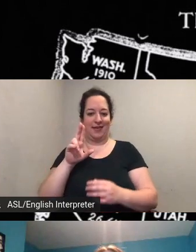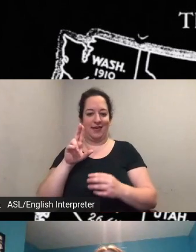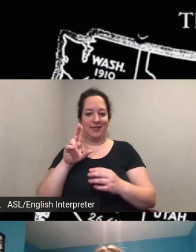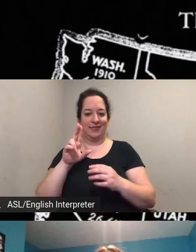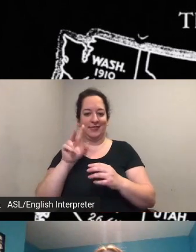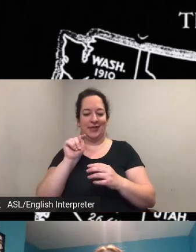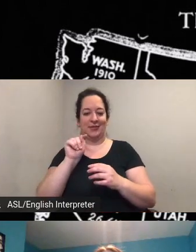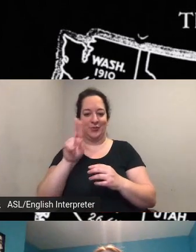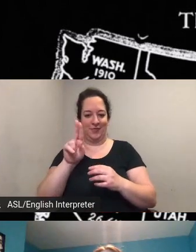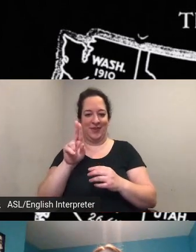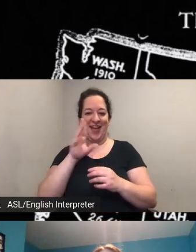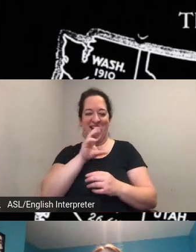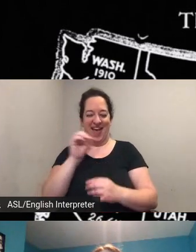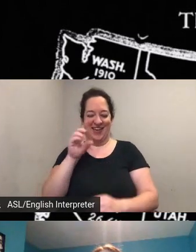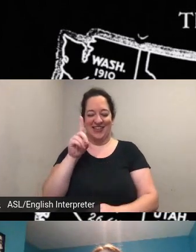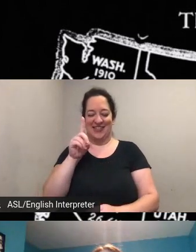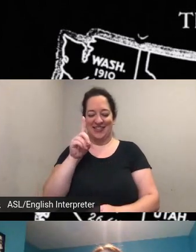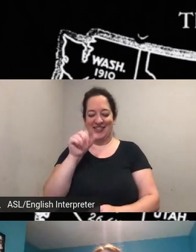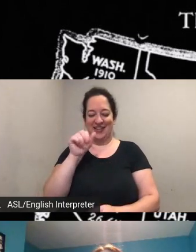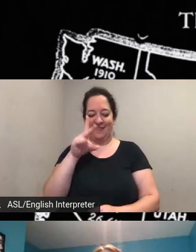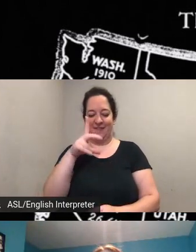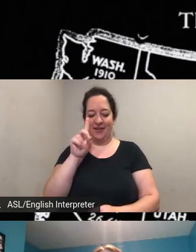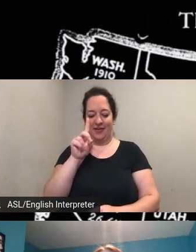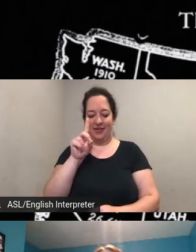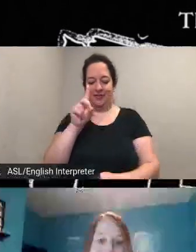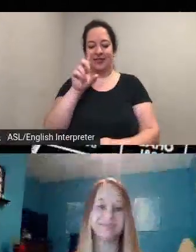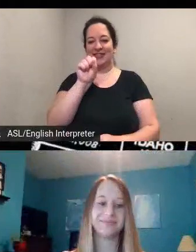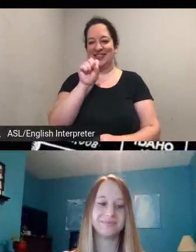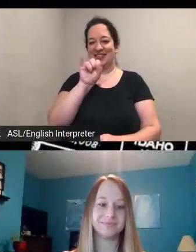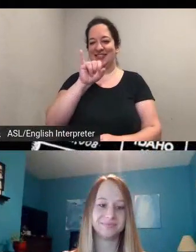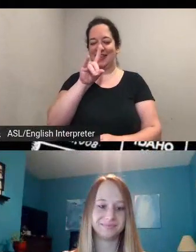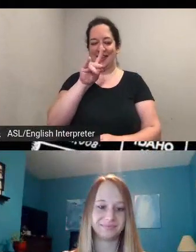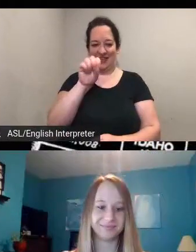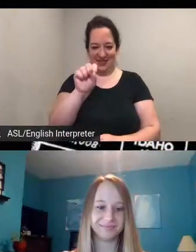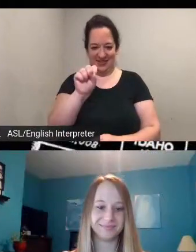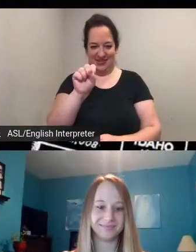david spade uh david size uh who is the um